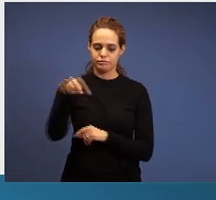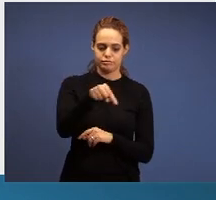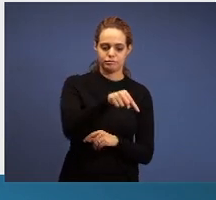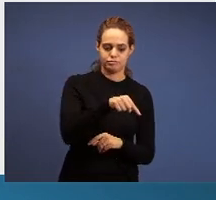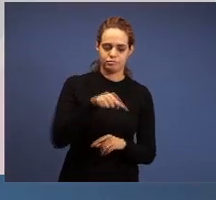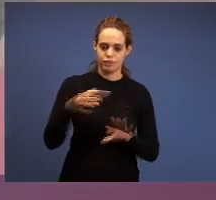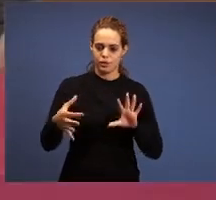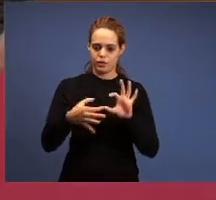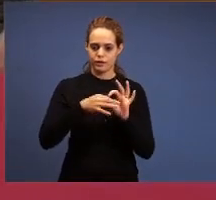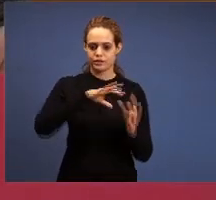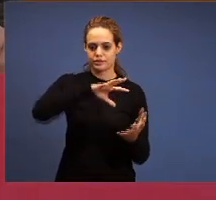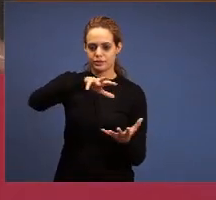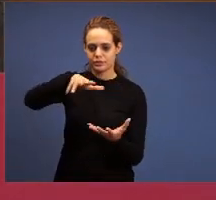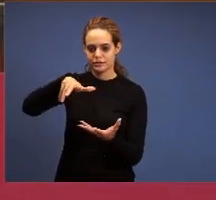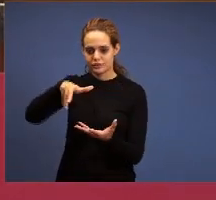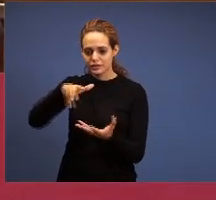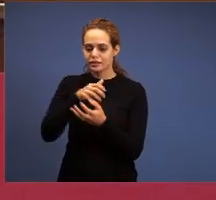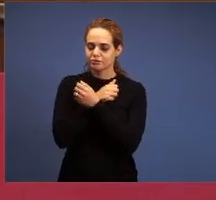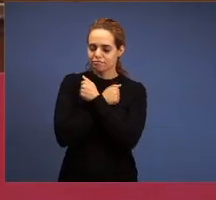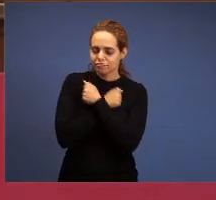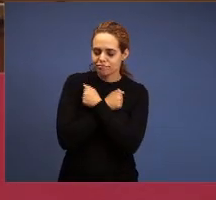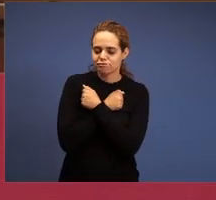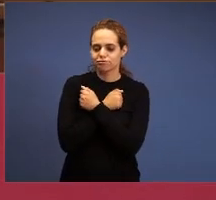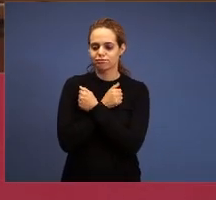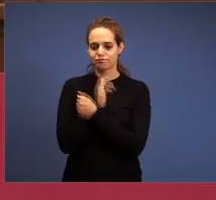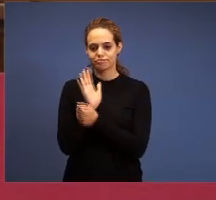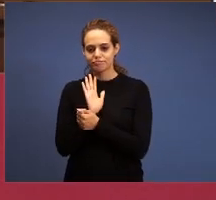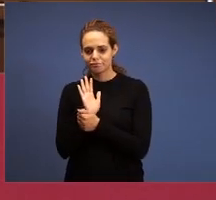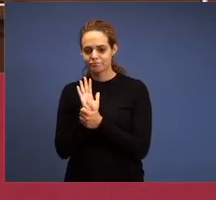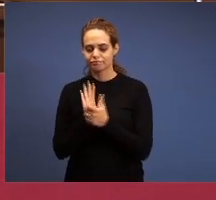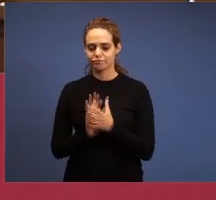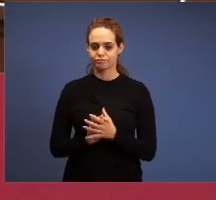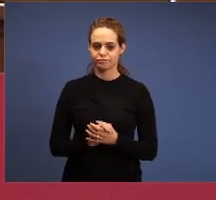Amen. Brethren, we’ll leave it published in